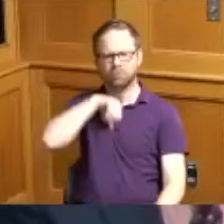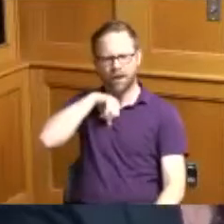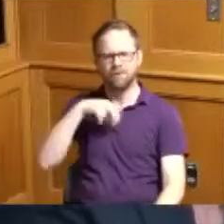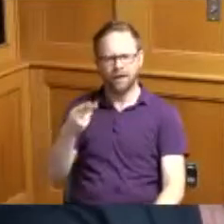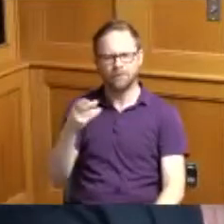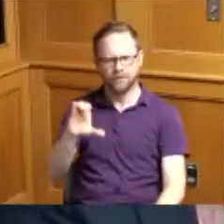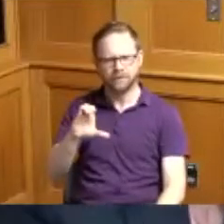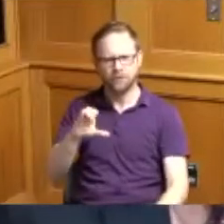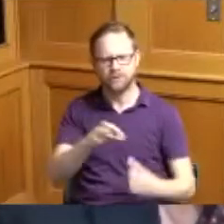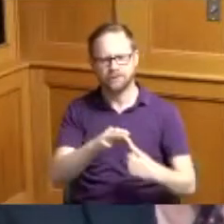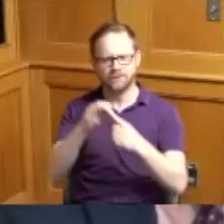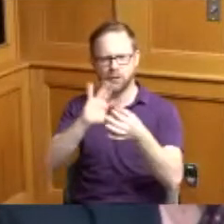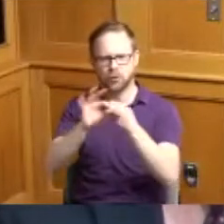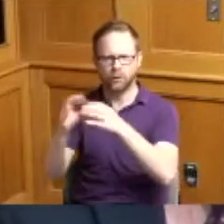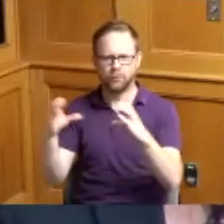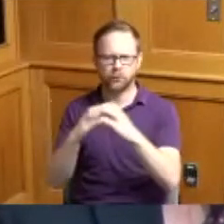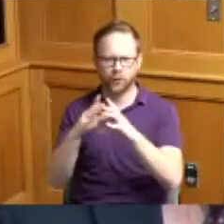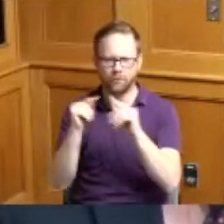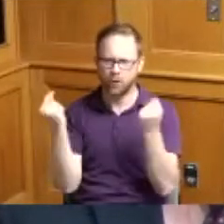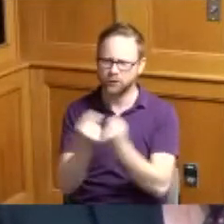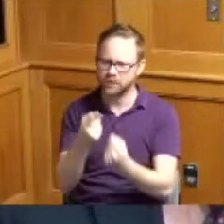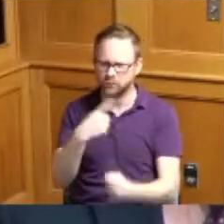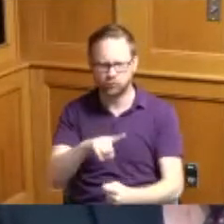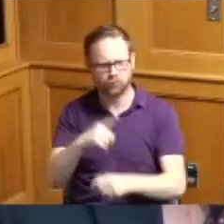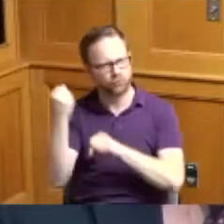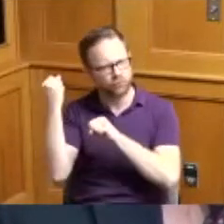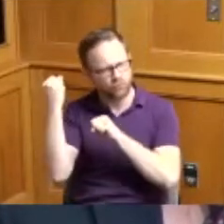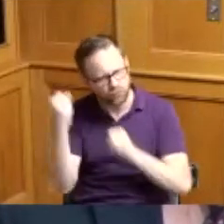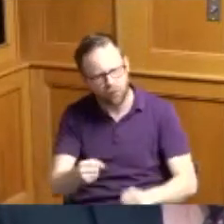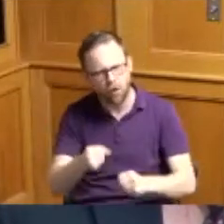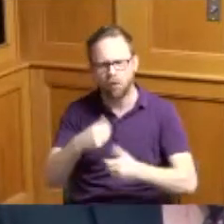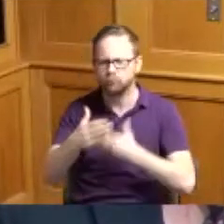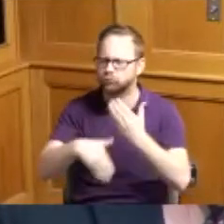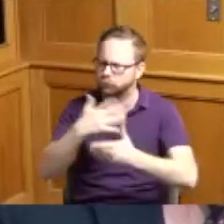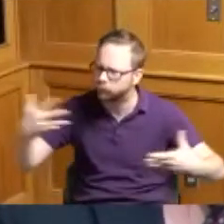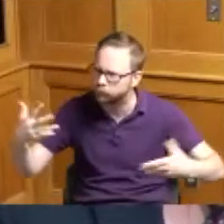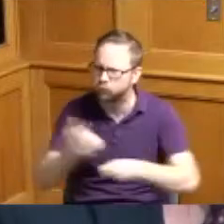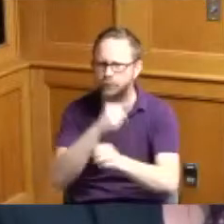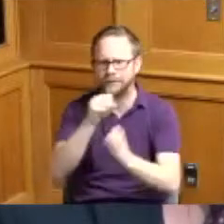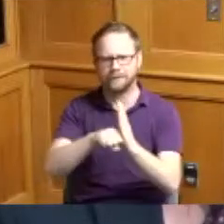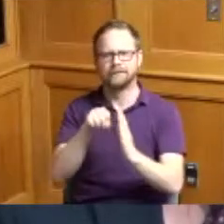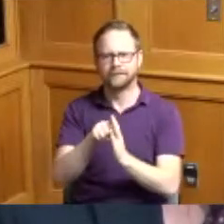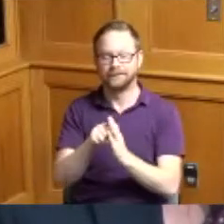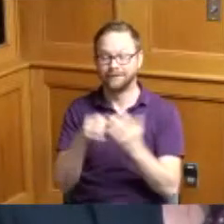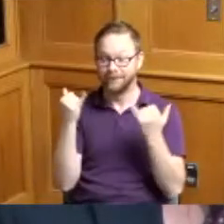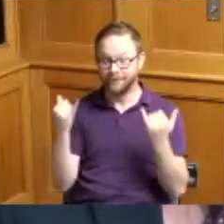Olympic softball team for their strong finish in successful winning season now therefore be a